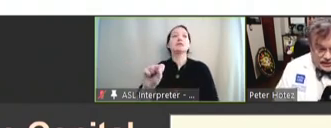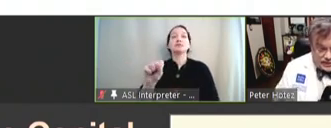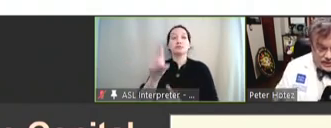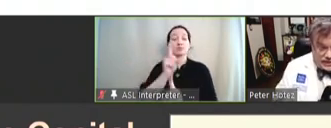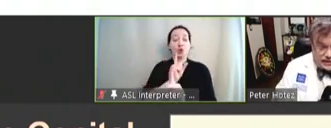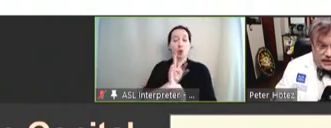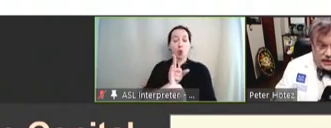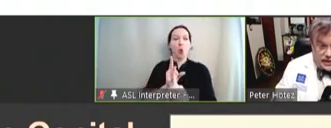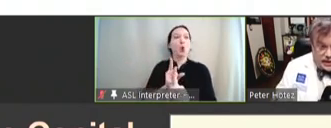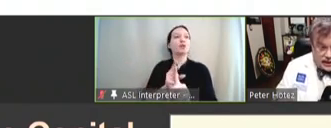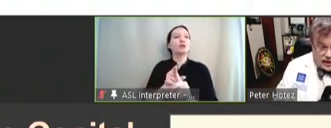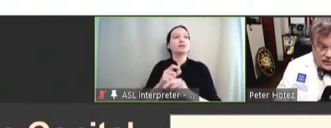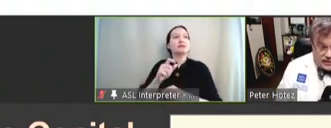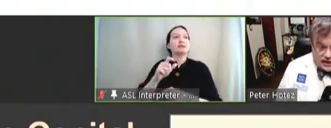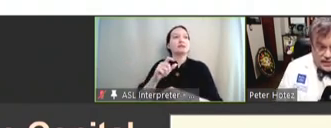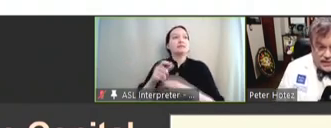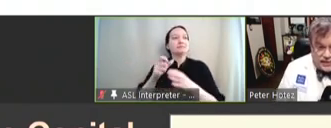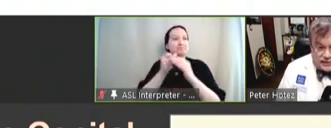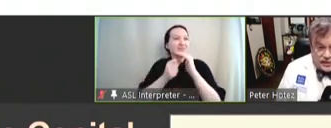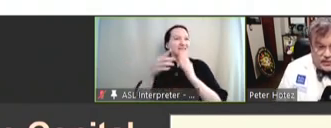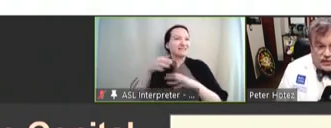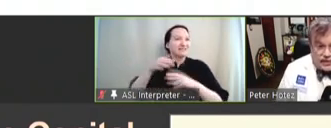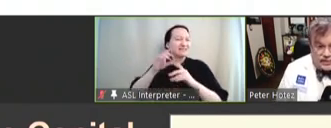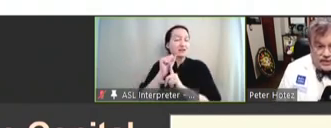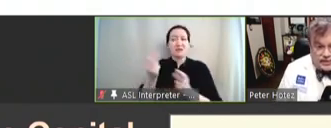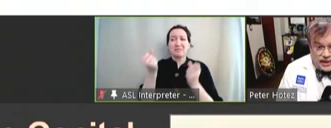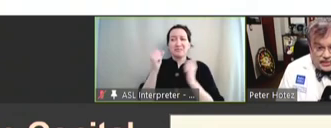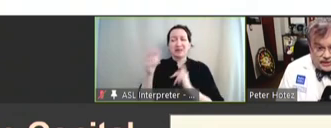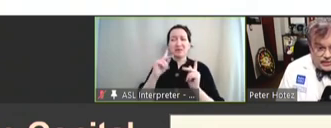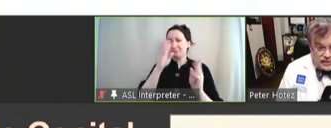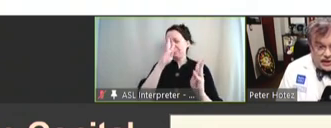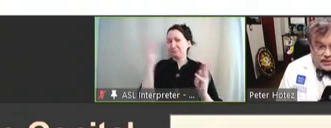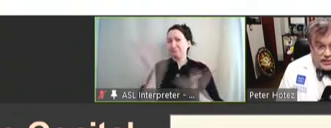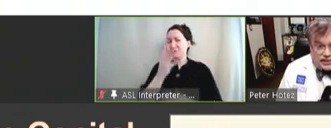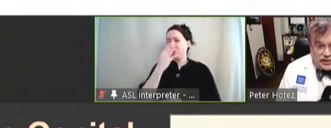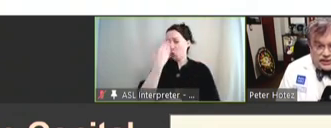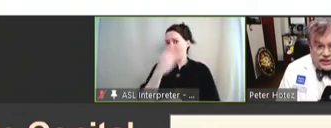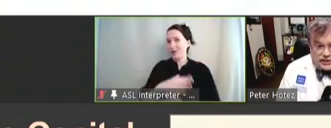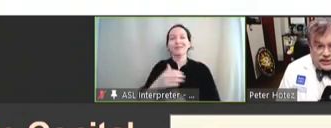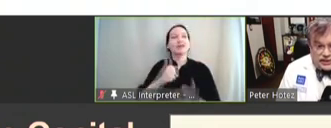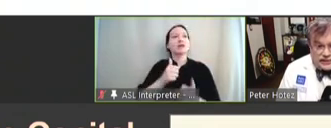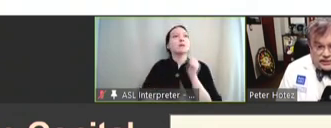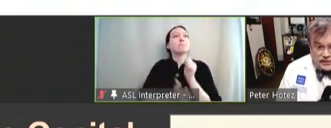sub-condition, which many people don't know about but it may be the most common condition of girls